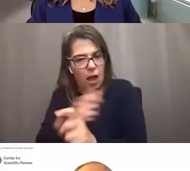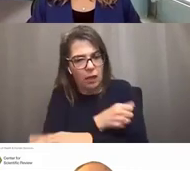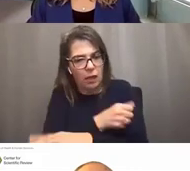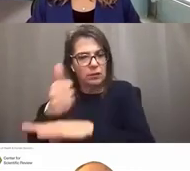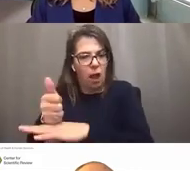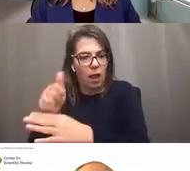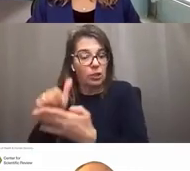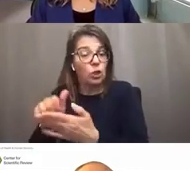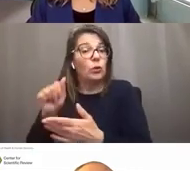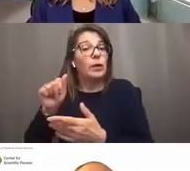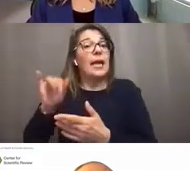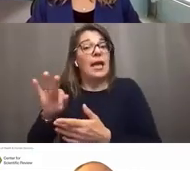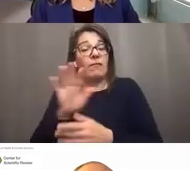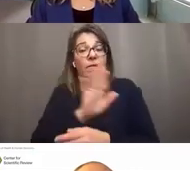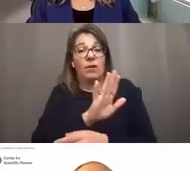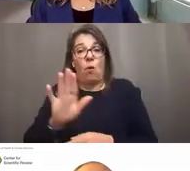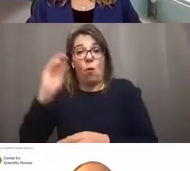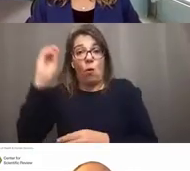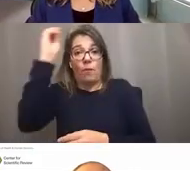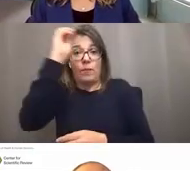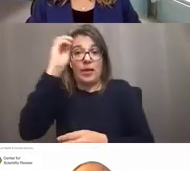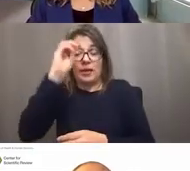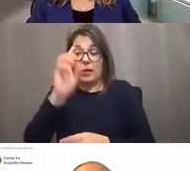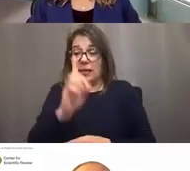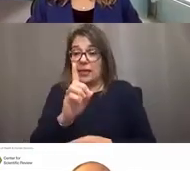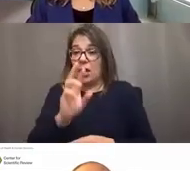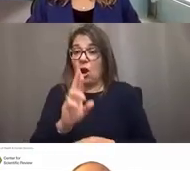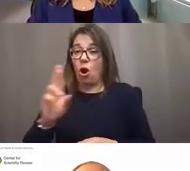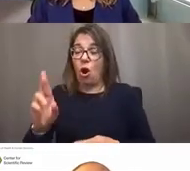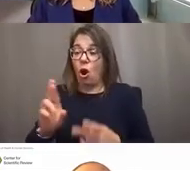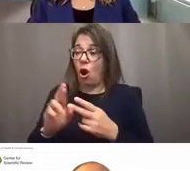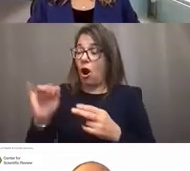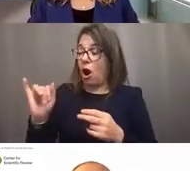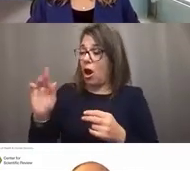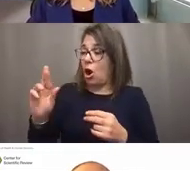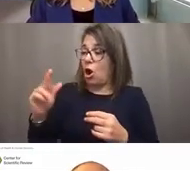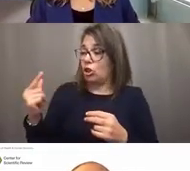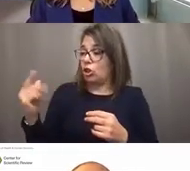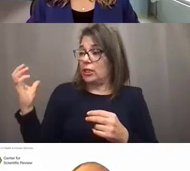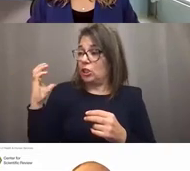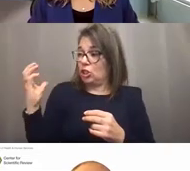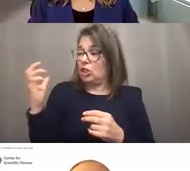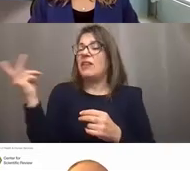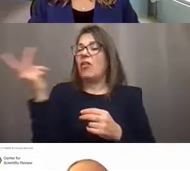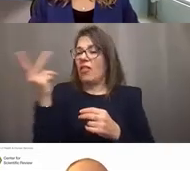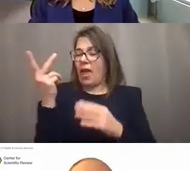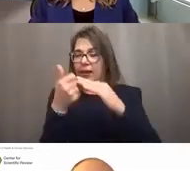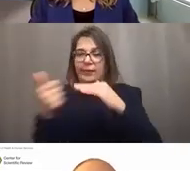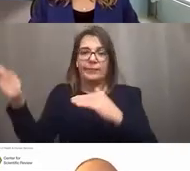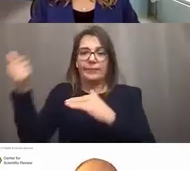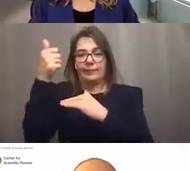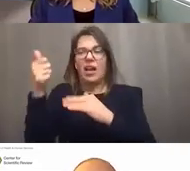if in the opinion of DRR and the IRG chief ultimately there is a better study section.